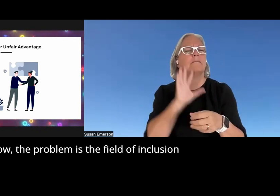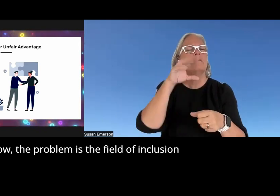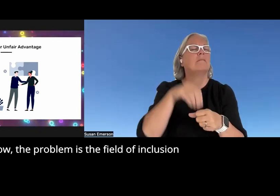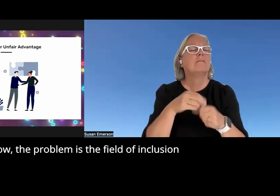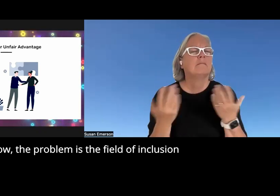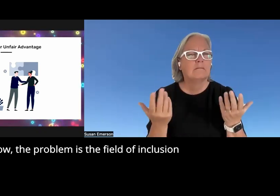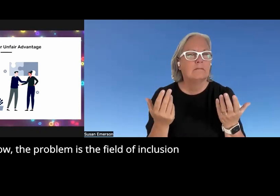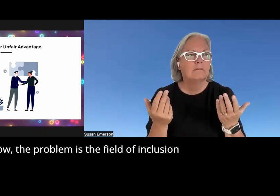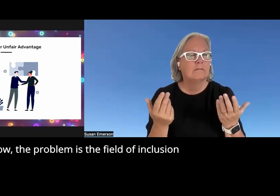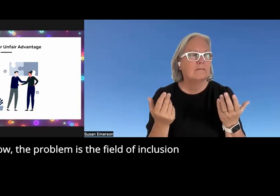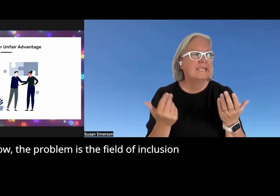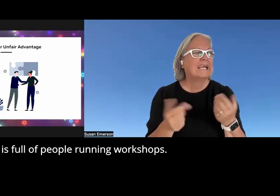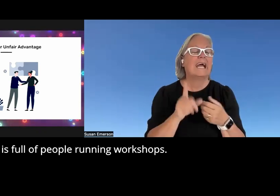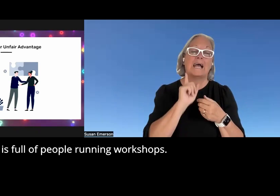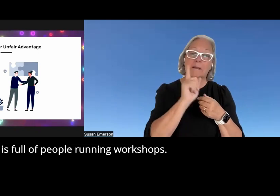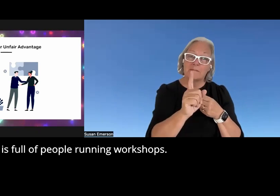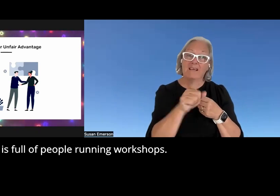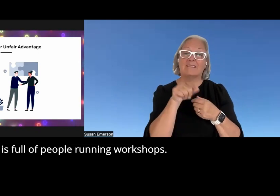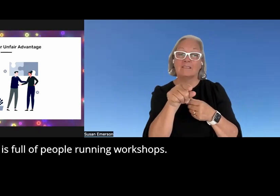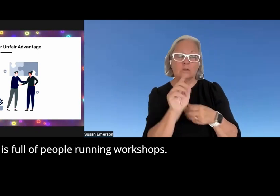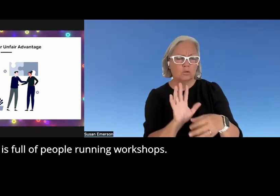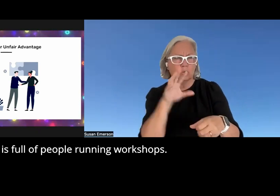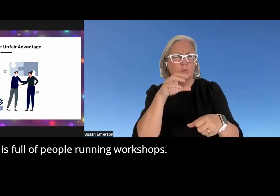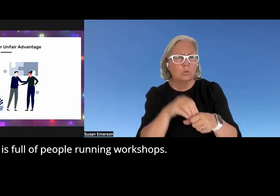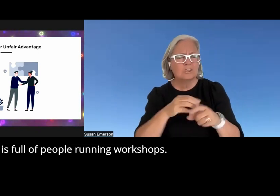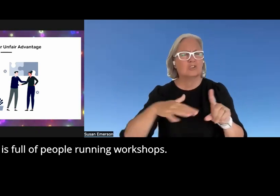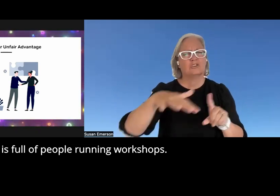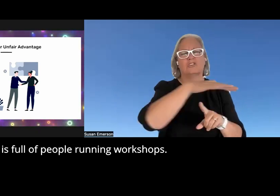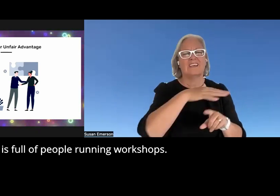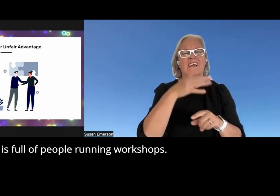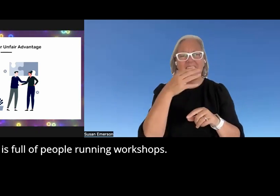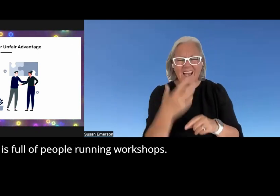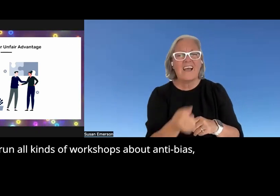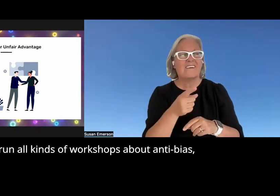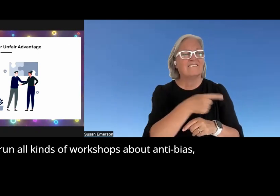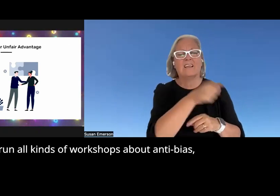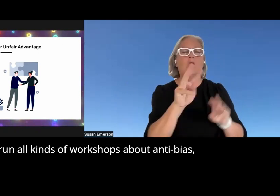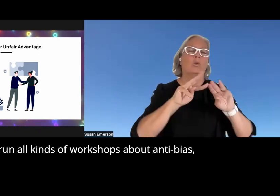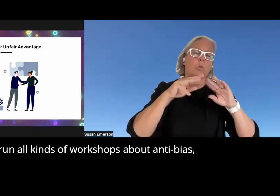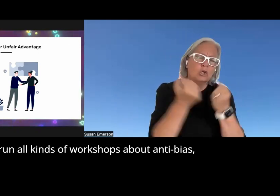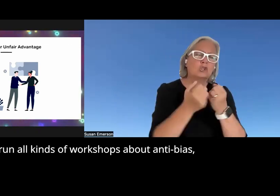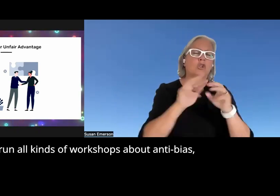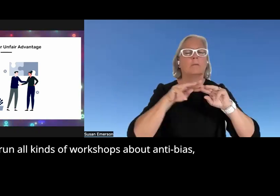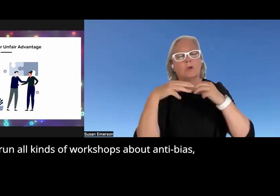problem is the field of inclusion is full of people running workshops they run all kinds of